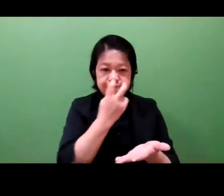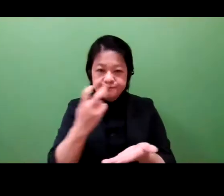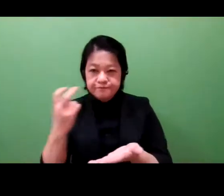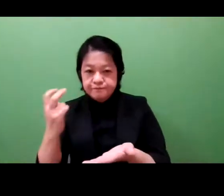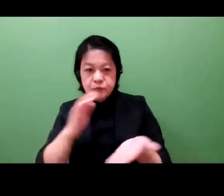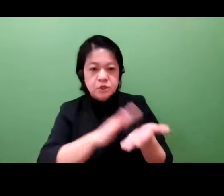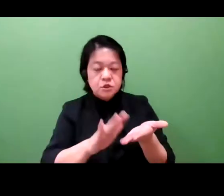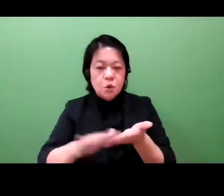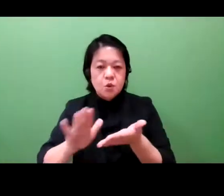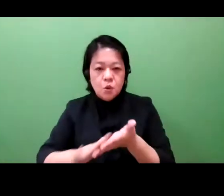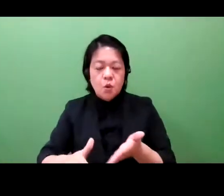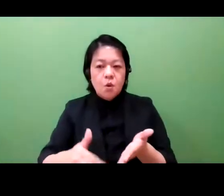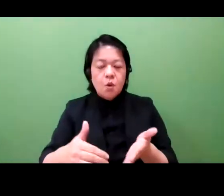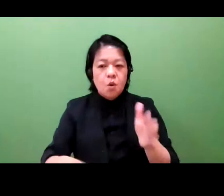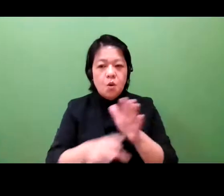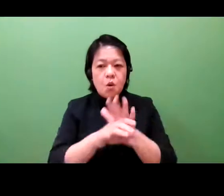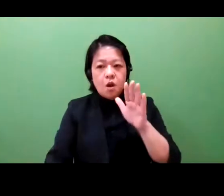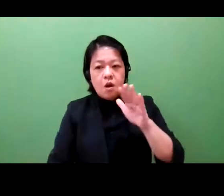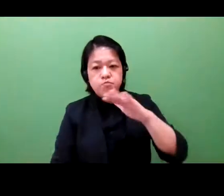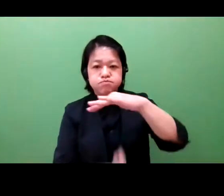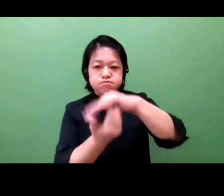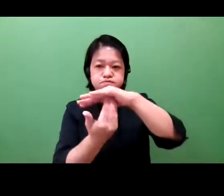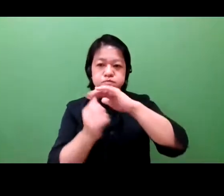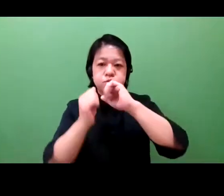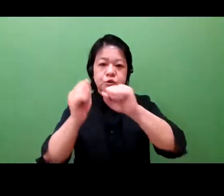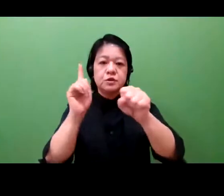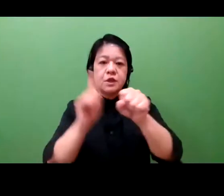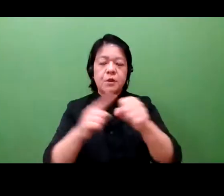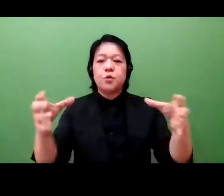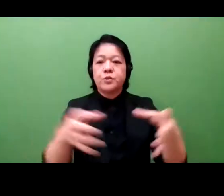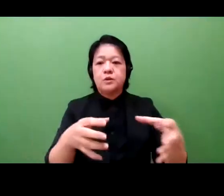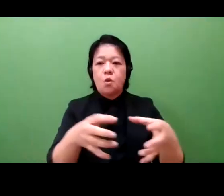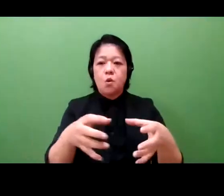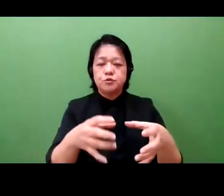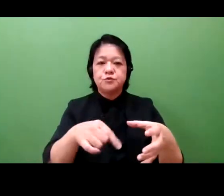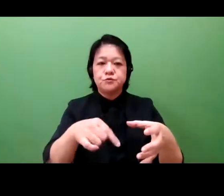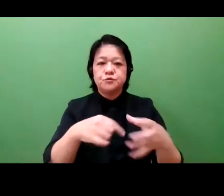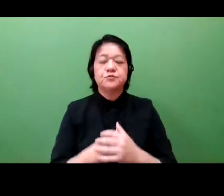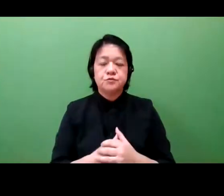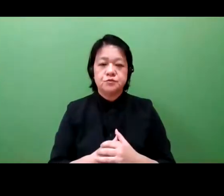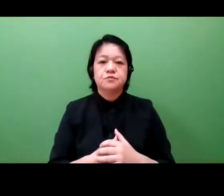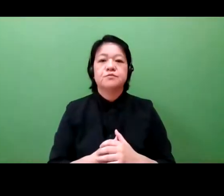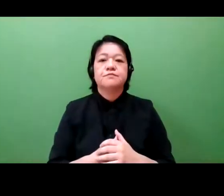medical doctors, and patients to maximize the drug impact.